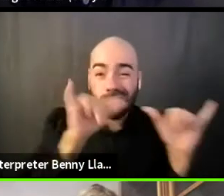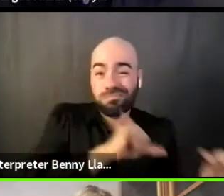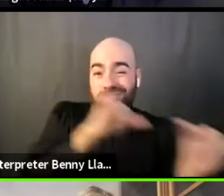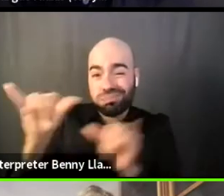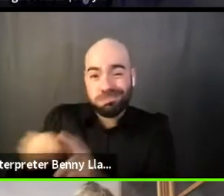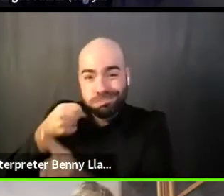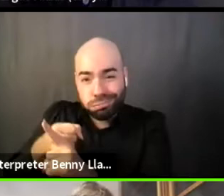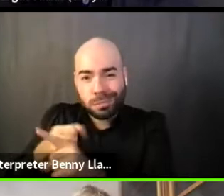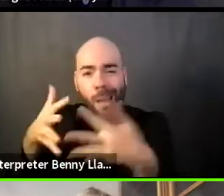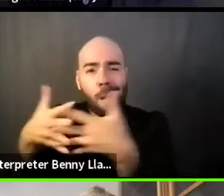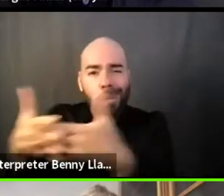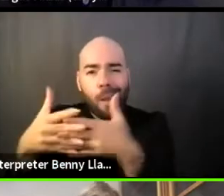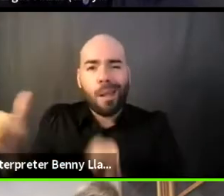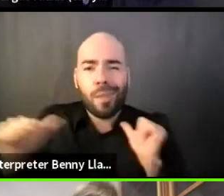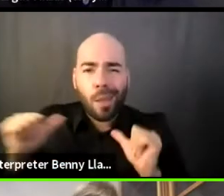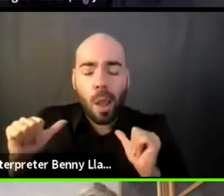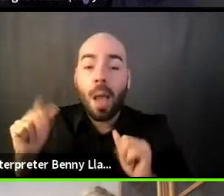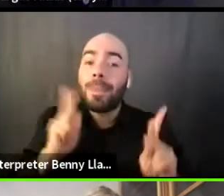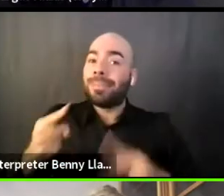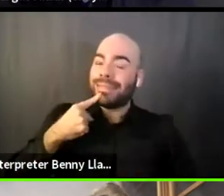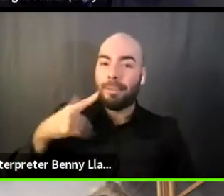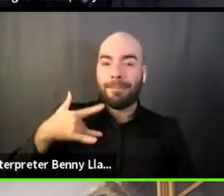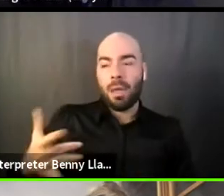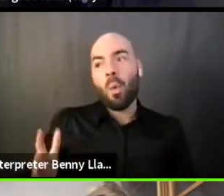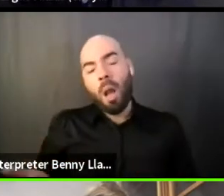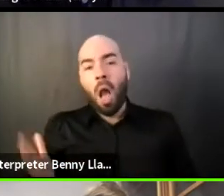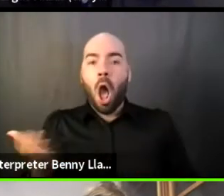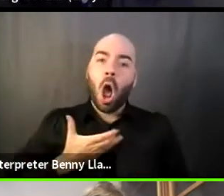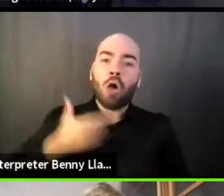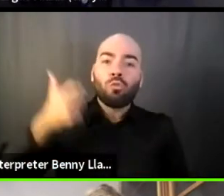well, our donors, our subscribers, et cetera, et cetera,